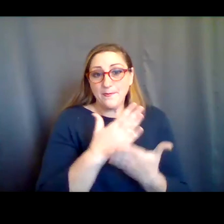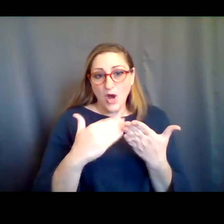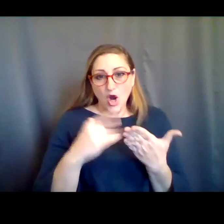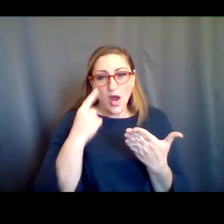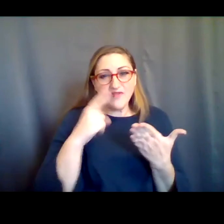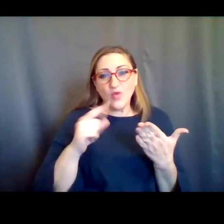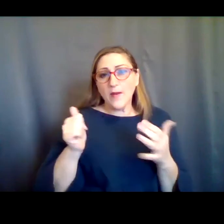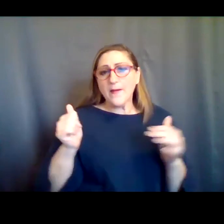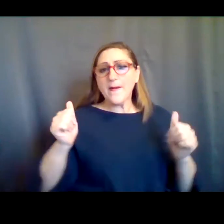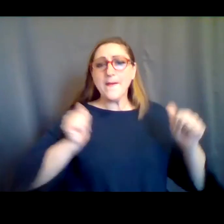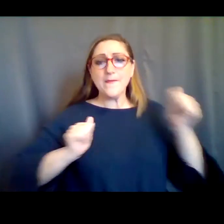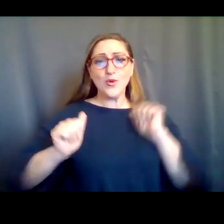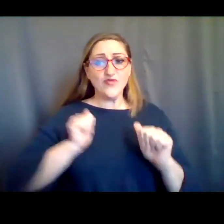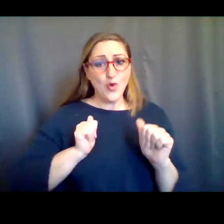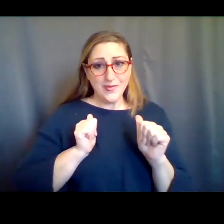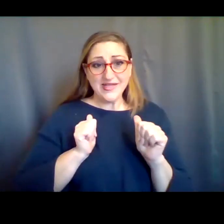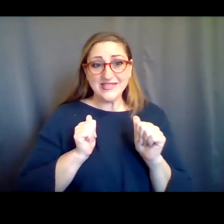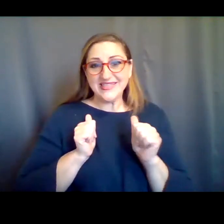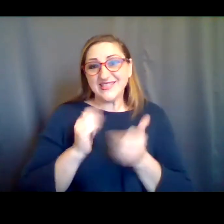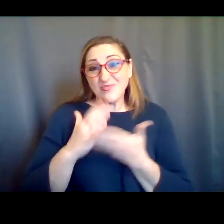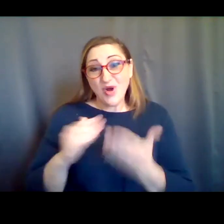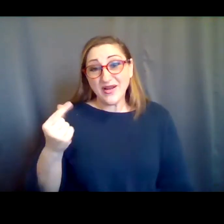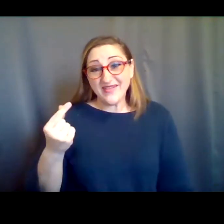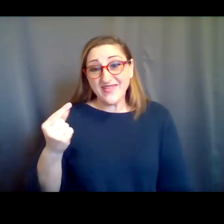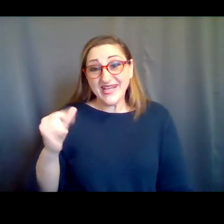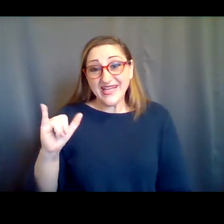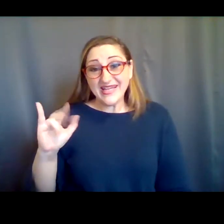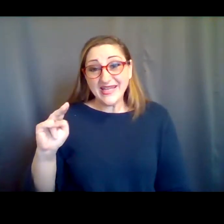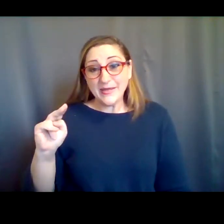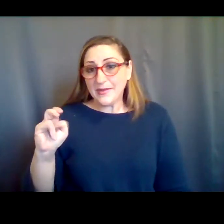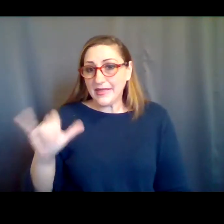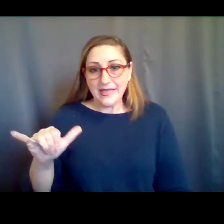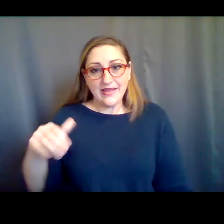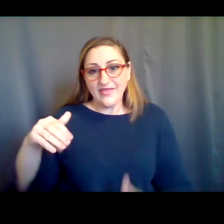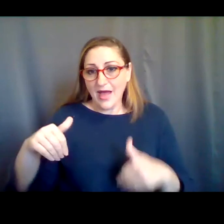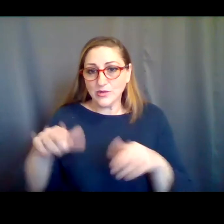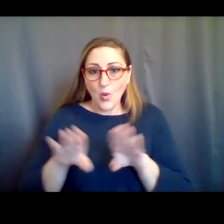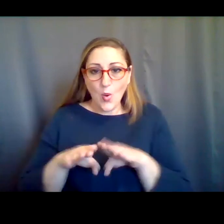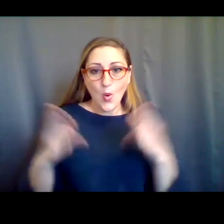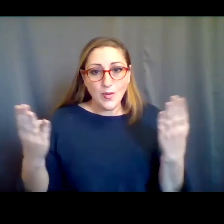, for the performance piece, this is a part of Gibney that has not re-opened yet. We were supposed to launch live